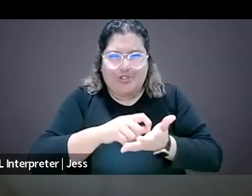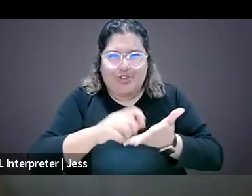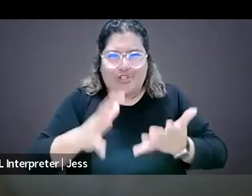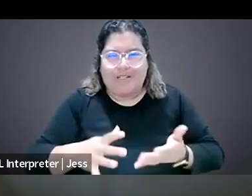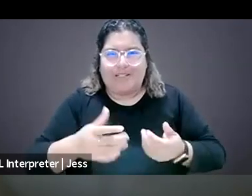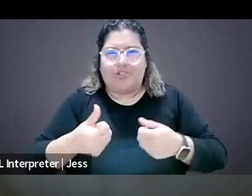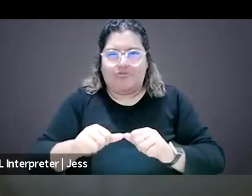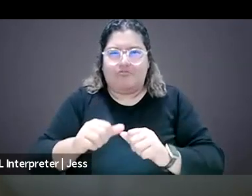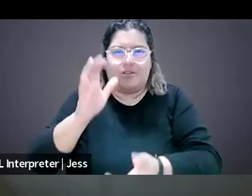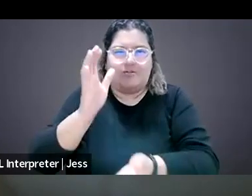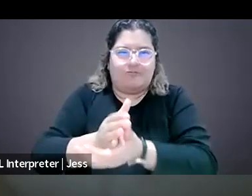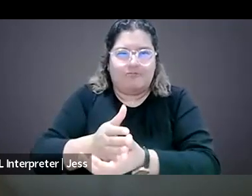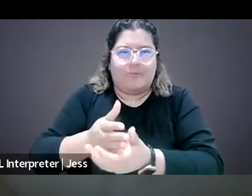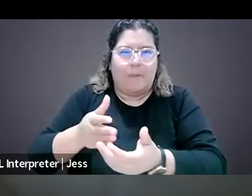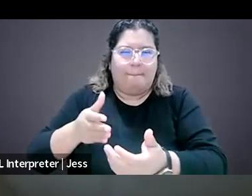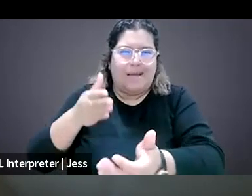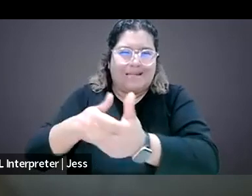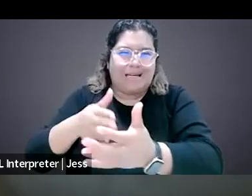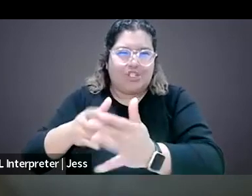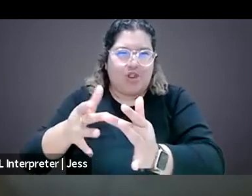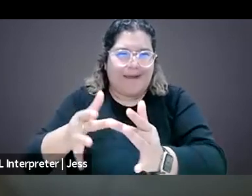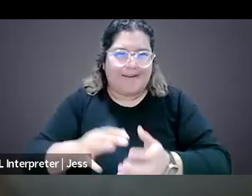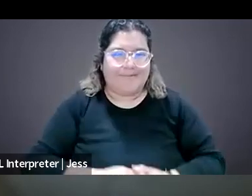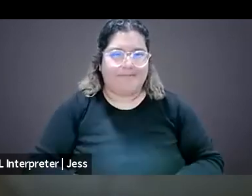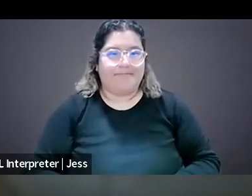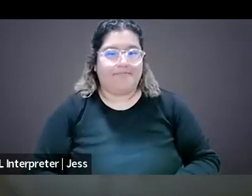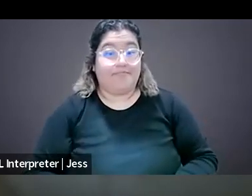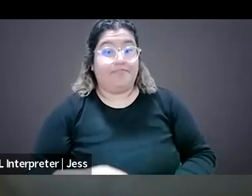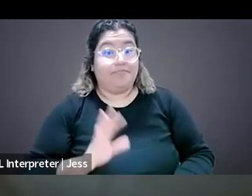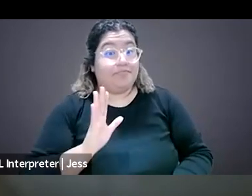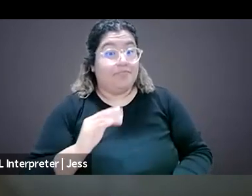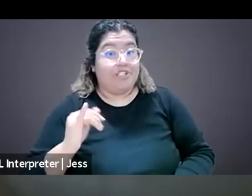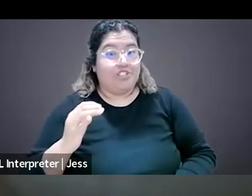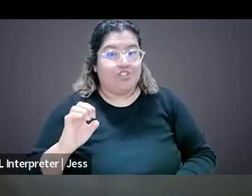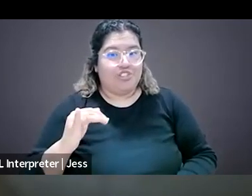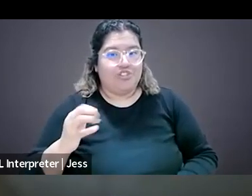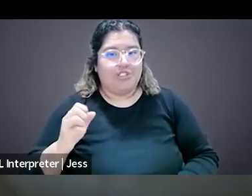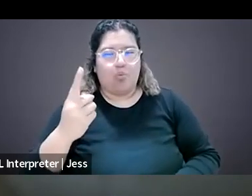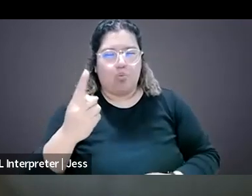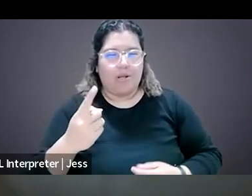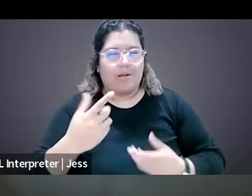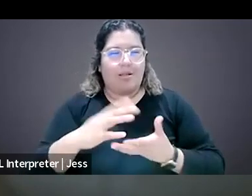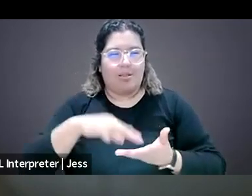This is Jeje. I think one takeaway, which we briefly talked about at the end is for journalists